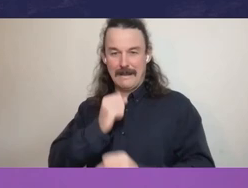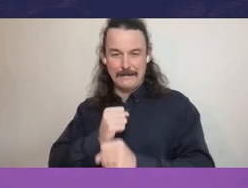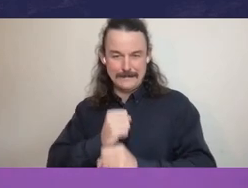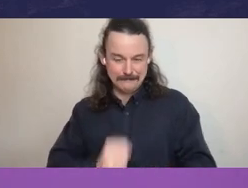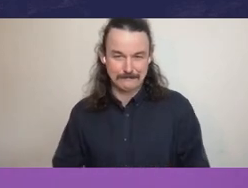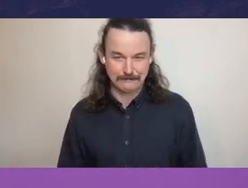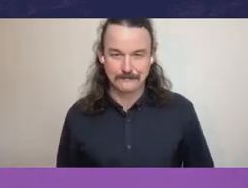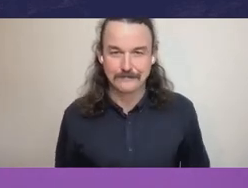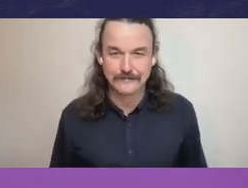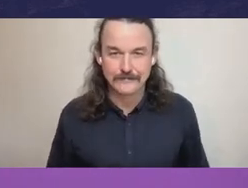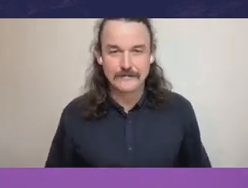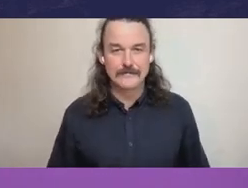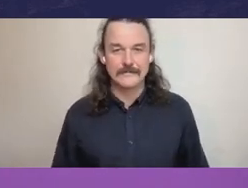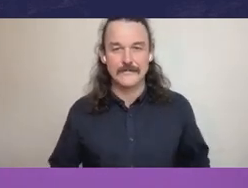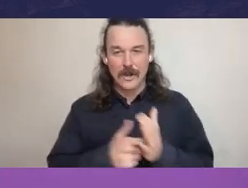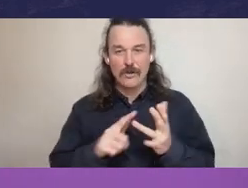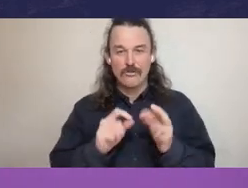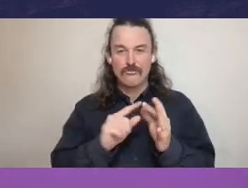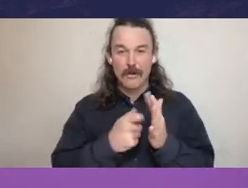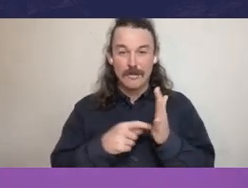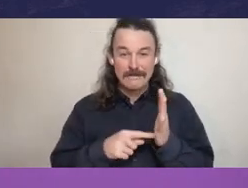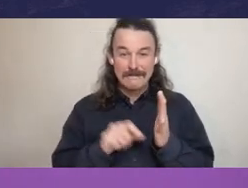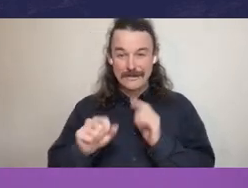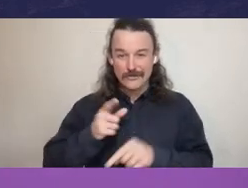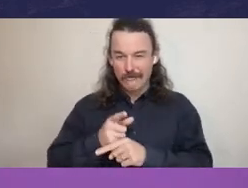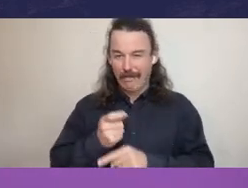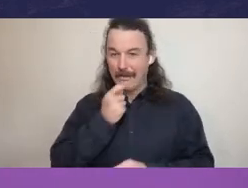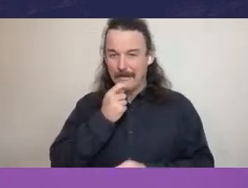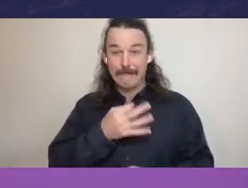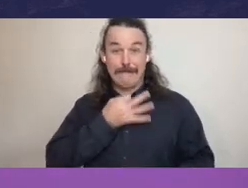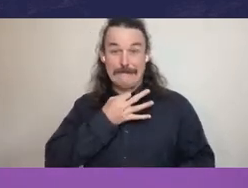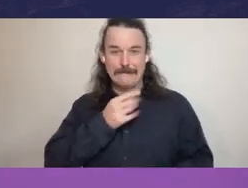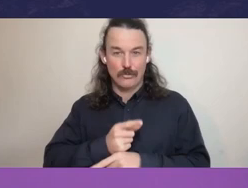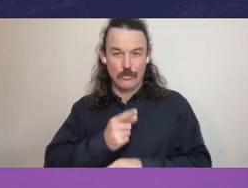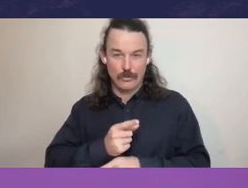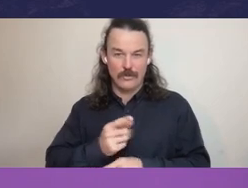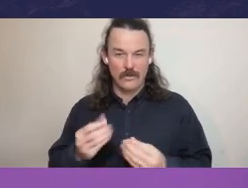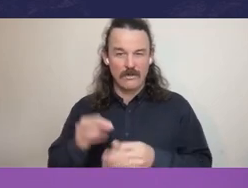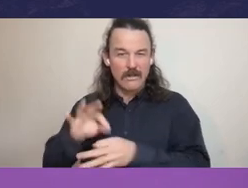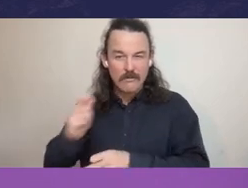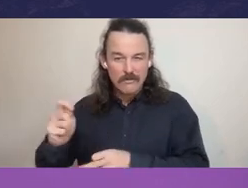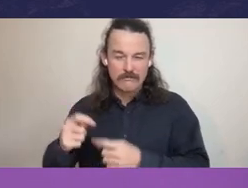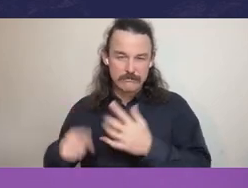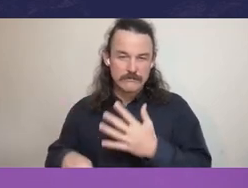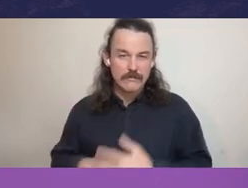than where Robert was, I think. Yeah, of course, we would never say, ‘just trust us’.